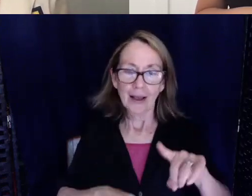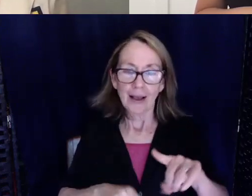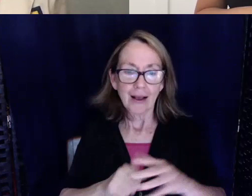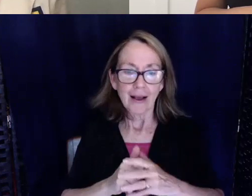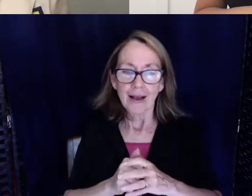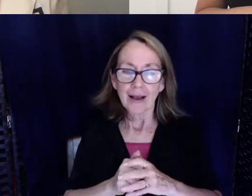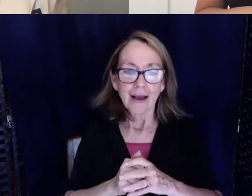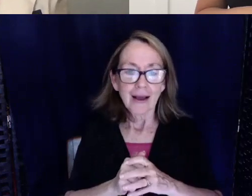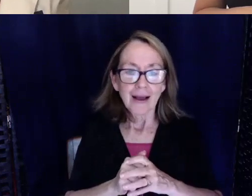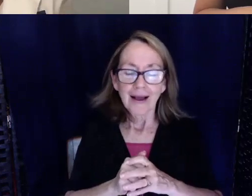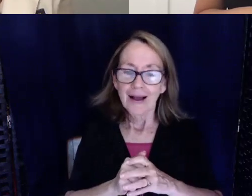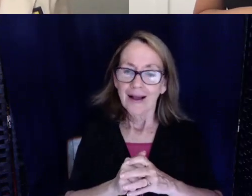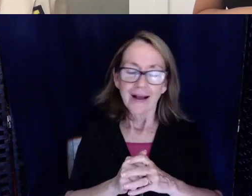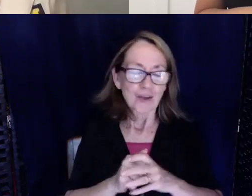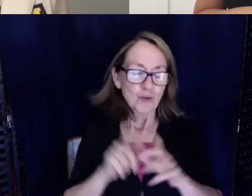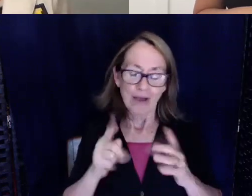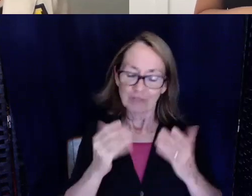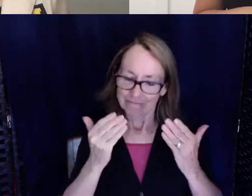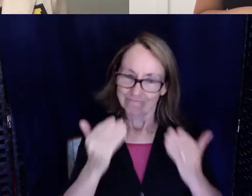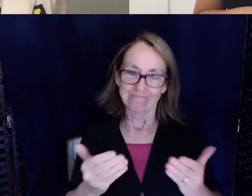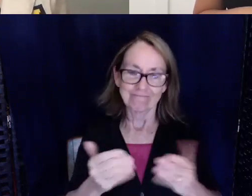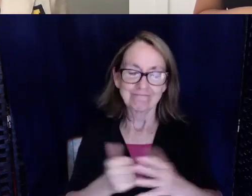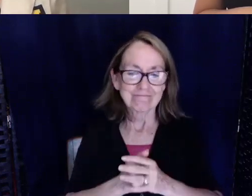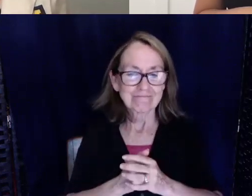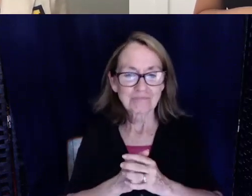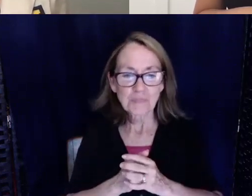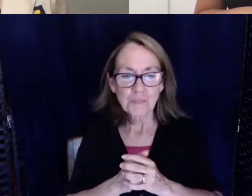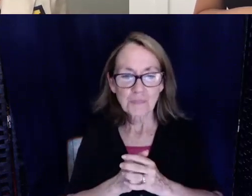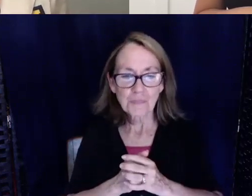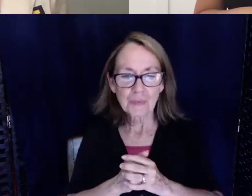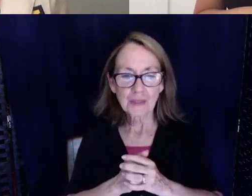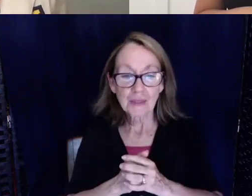journey. If you really want something you